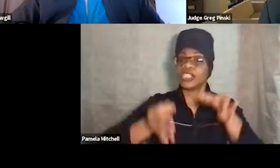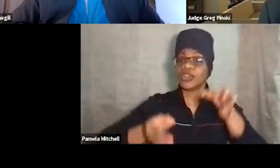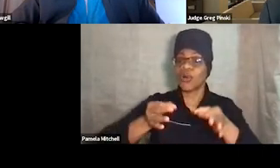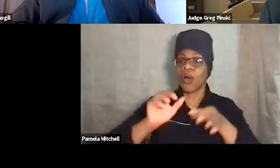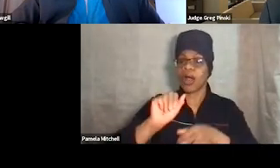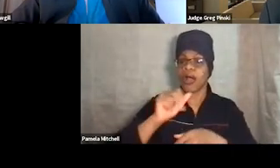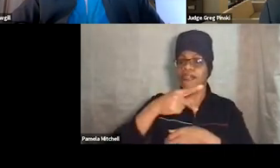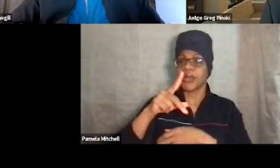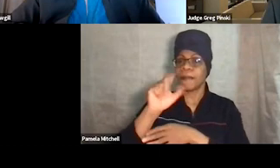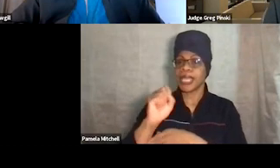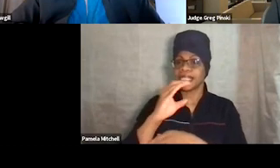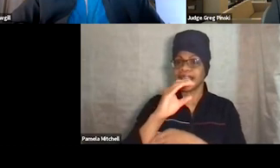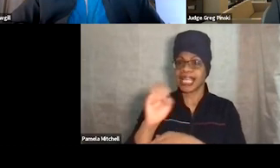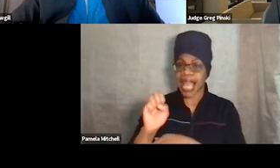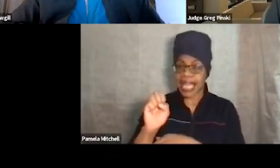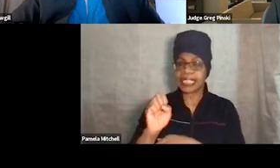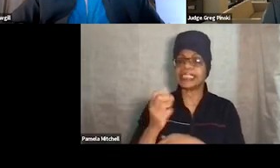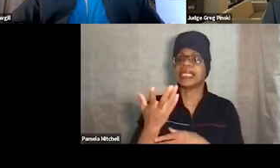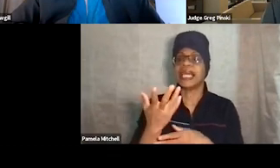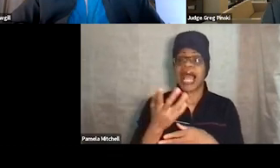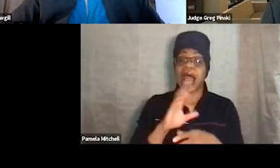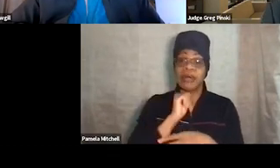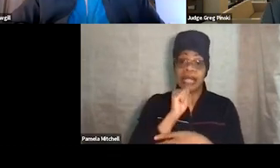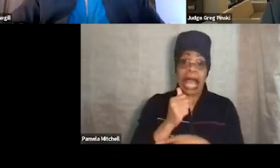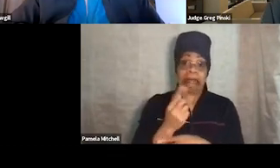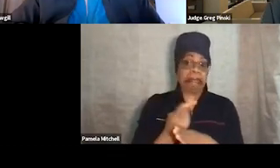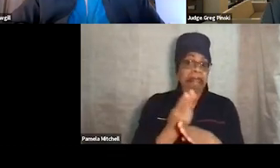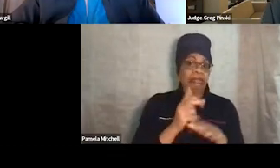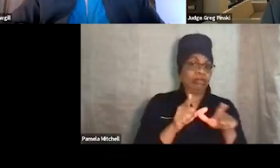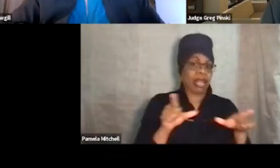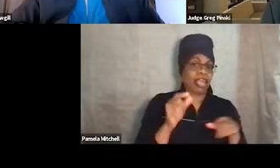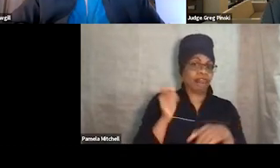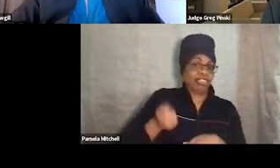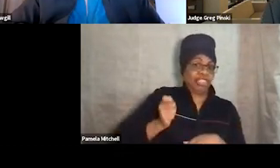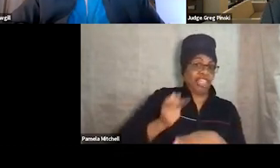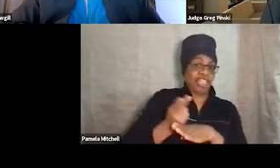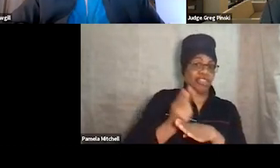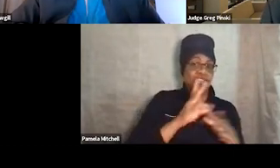and I'll spare you the language that the judge used as it relates this particular participant,